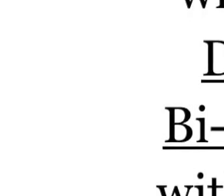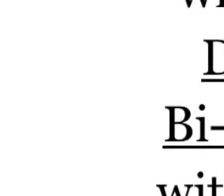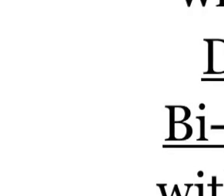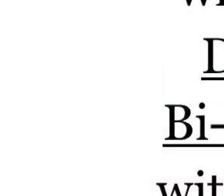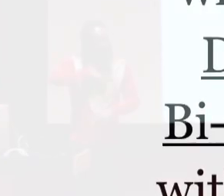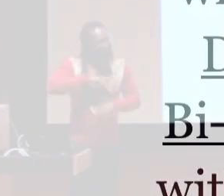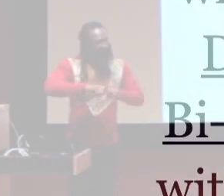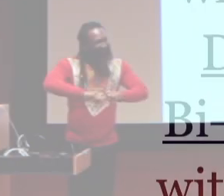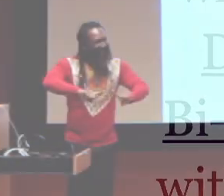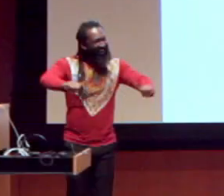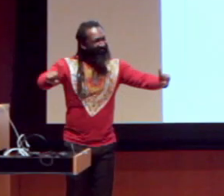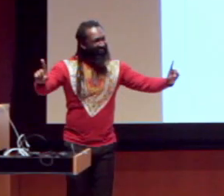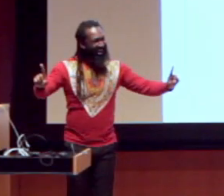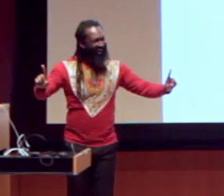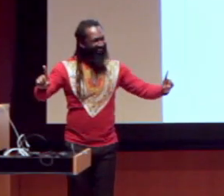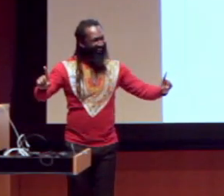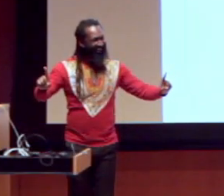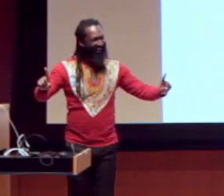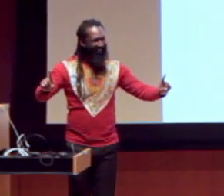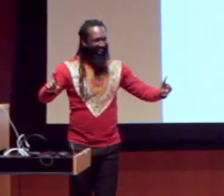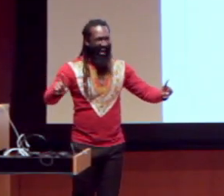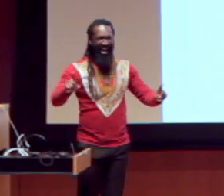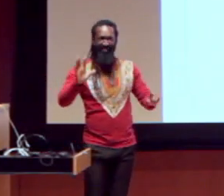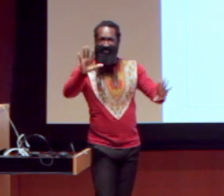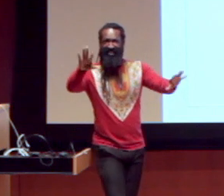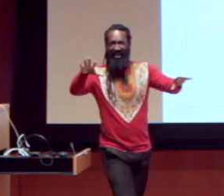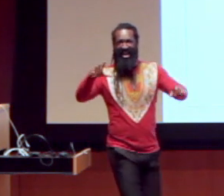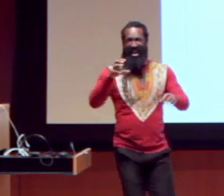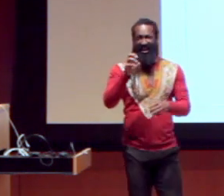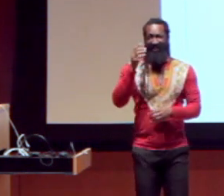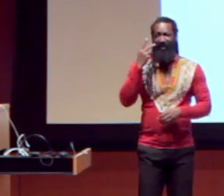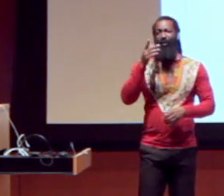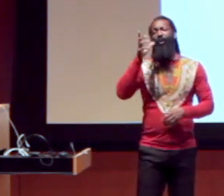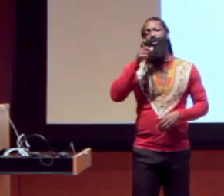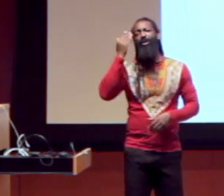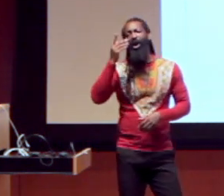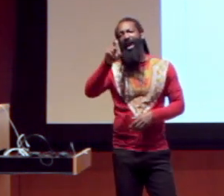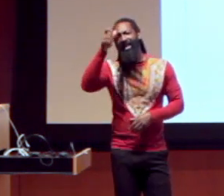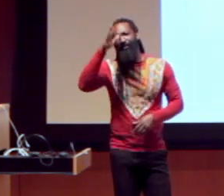So the reality is, at it comes down to it, we are all different.